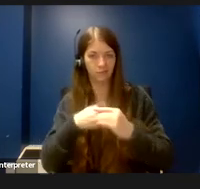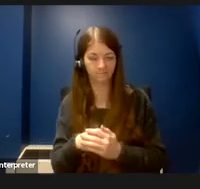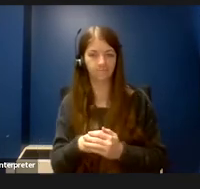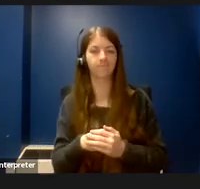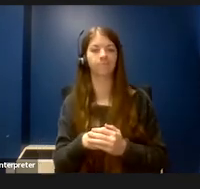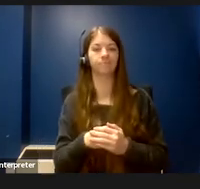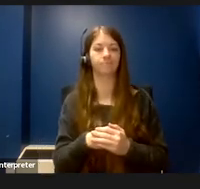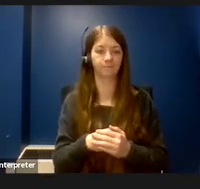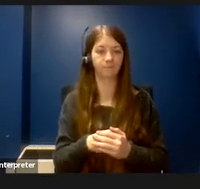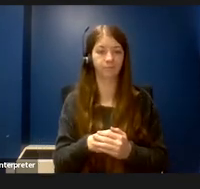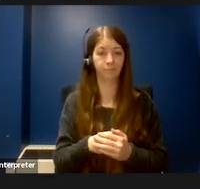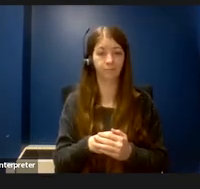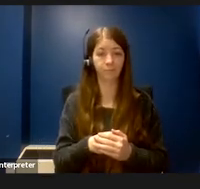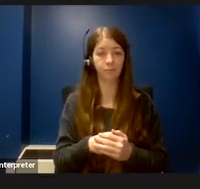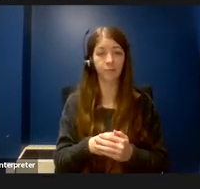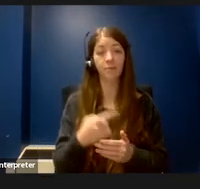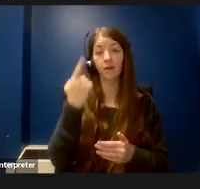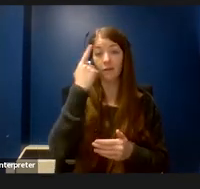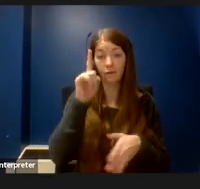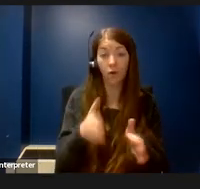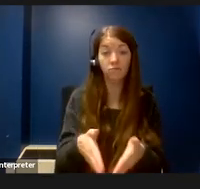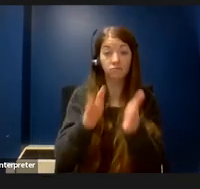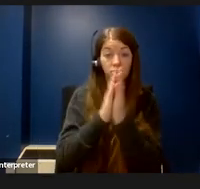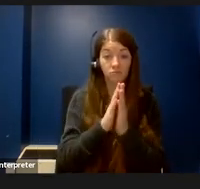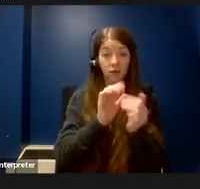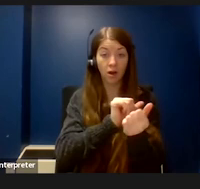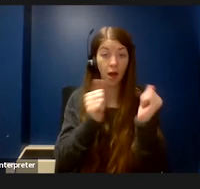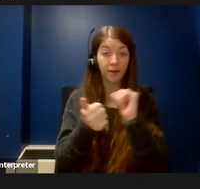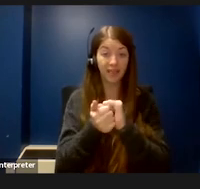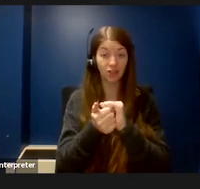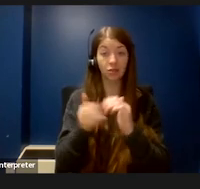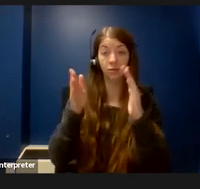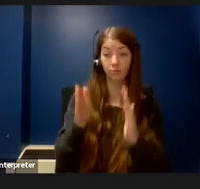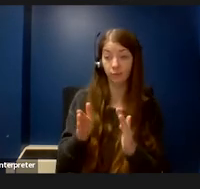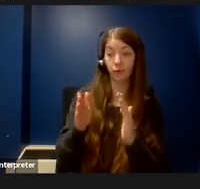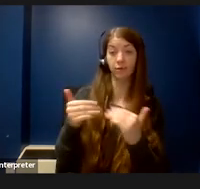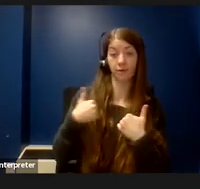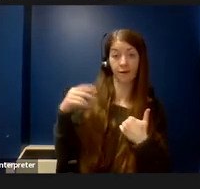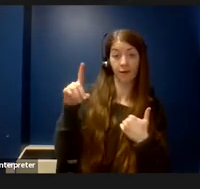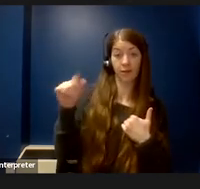In order to ask for an accommodation, a person with a disability needs to be able to self-advocate.